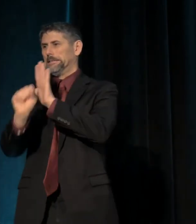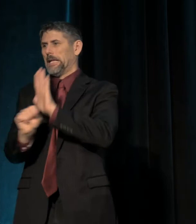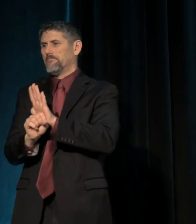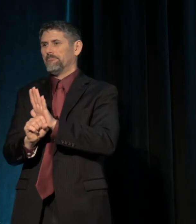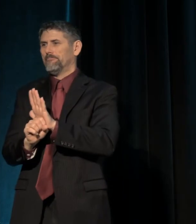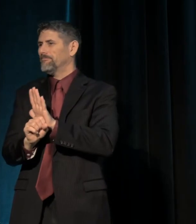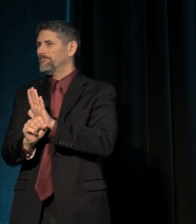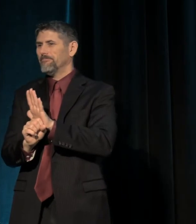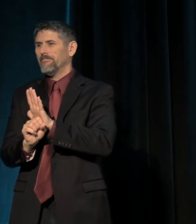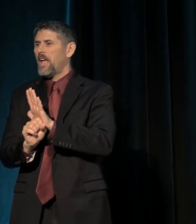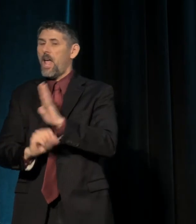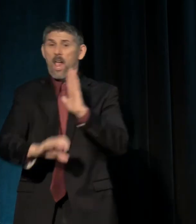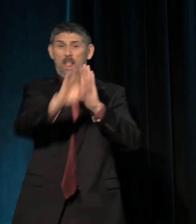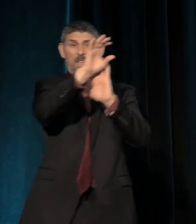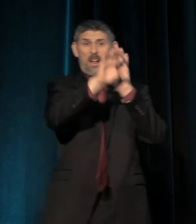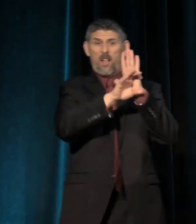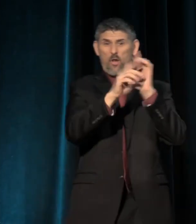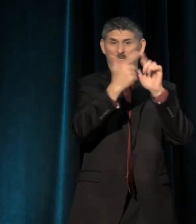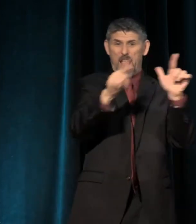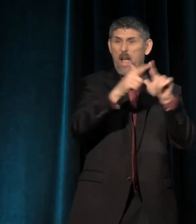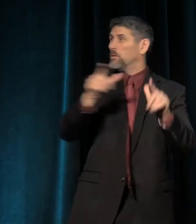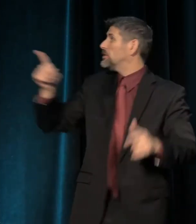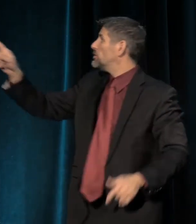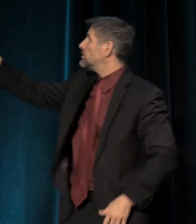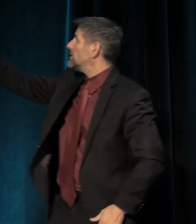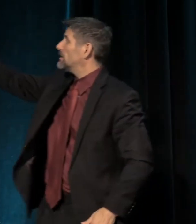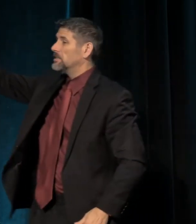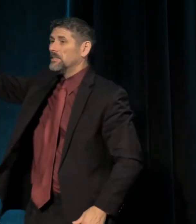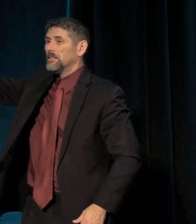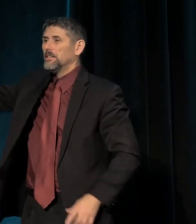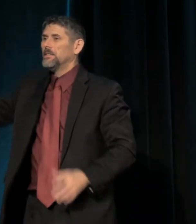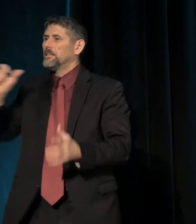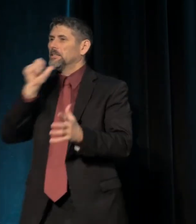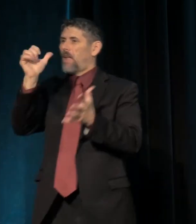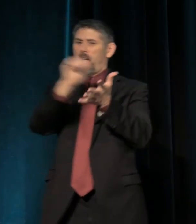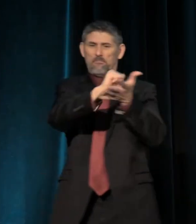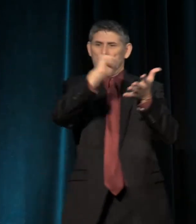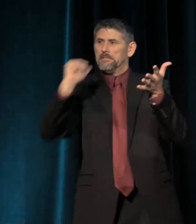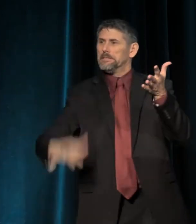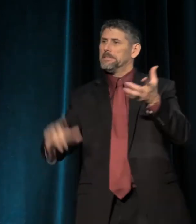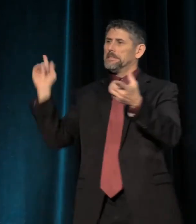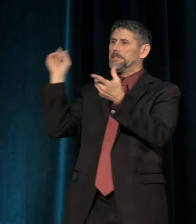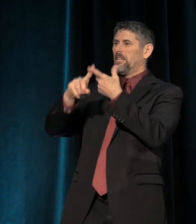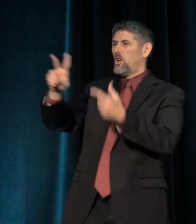And the constitutional language here that you see wasn't repealed until a statewide vote in 2002.